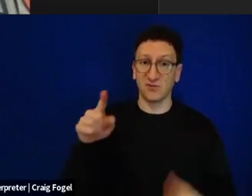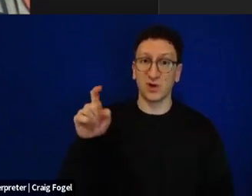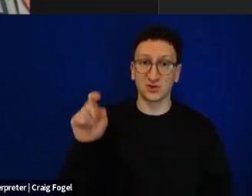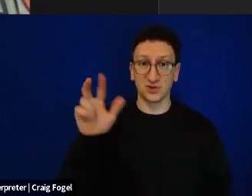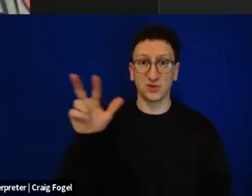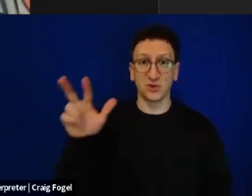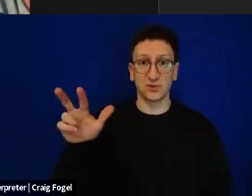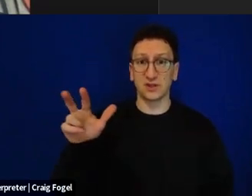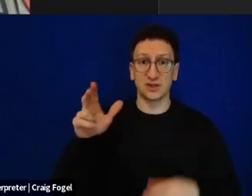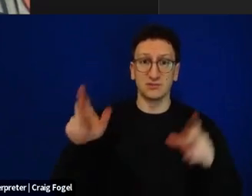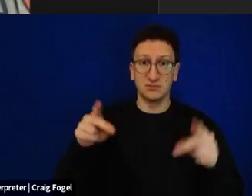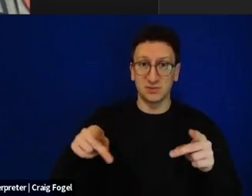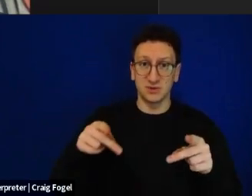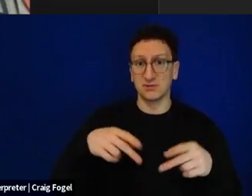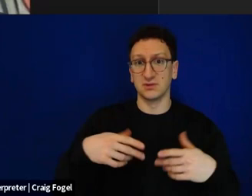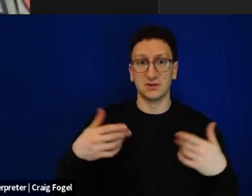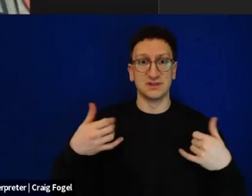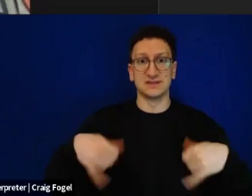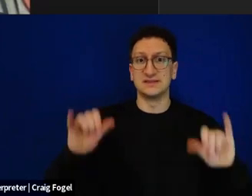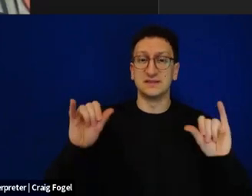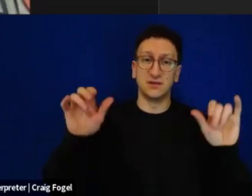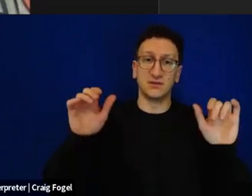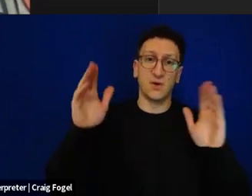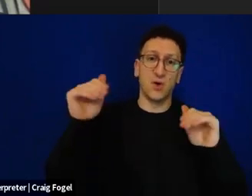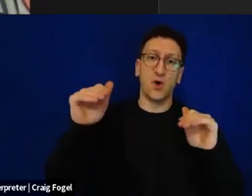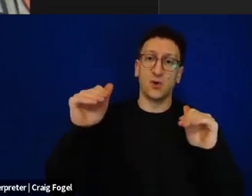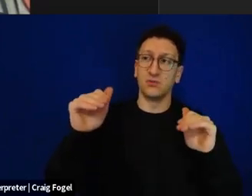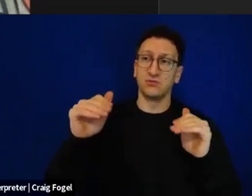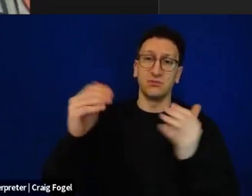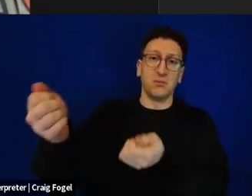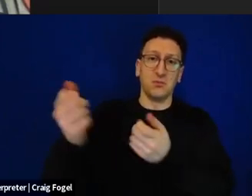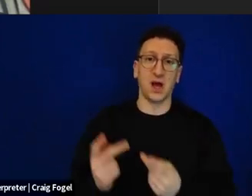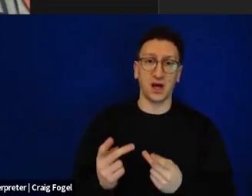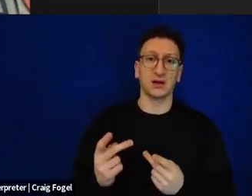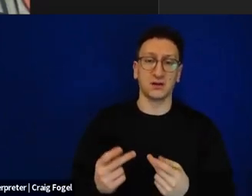names and pictures that we hope that will be returned, as many of them alive.